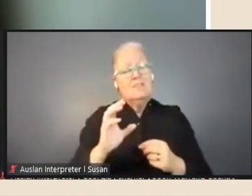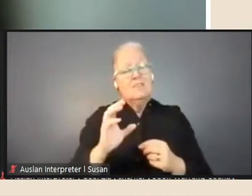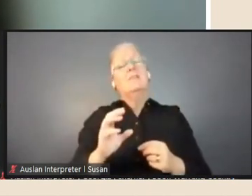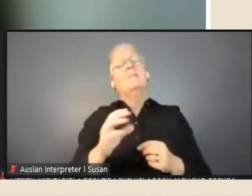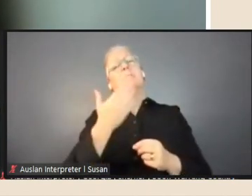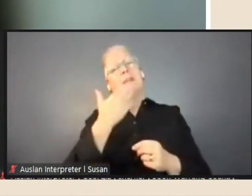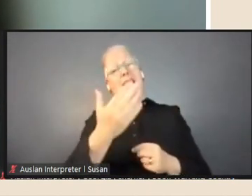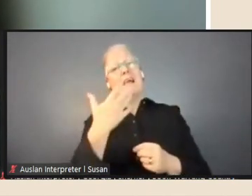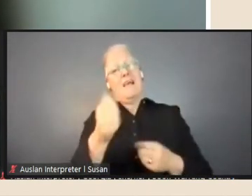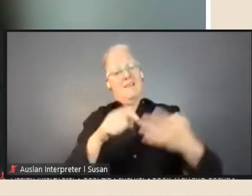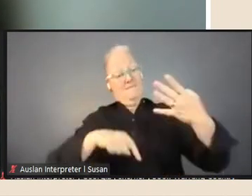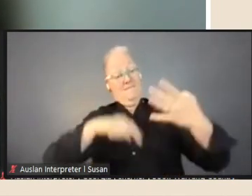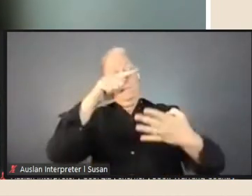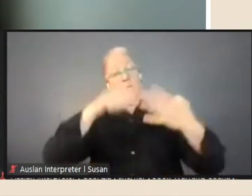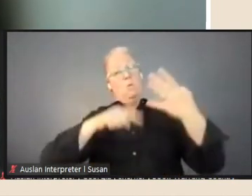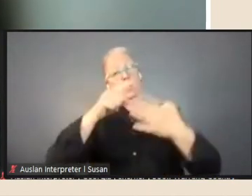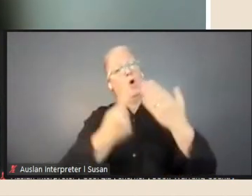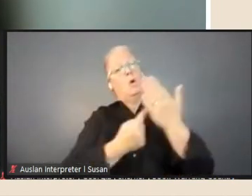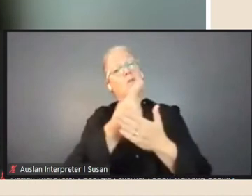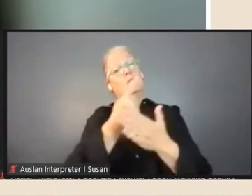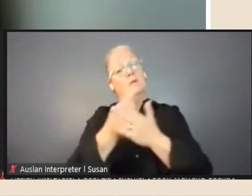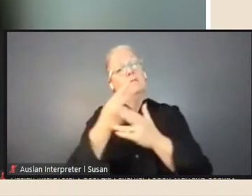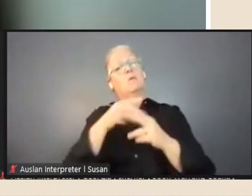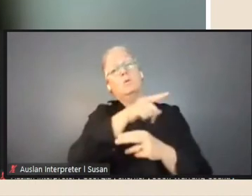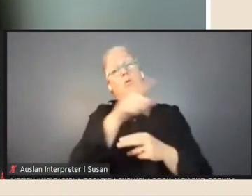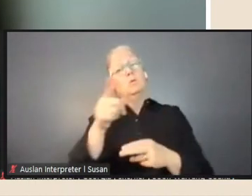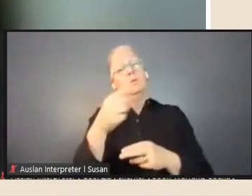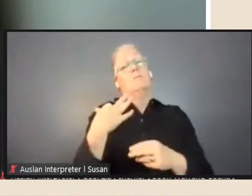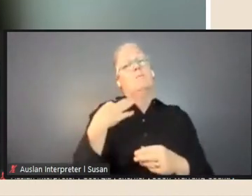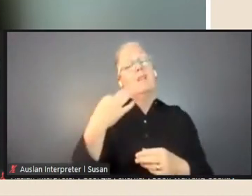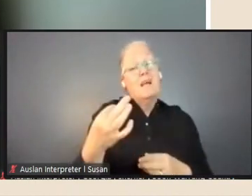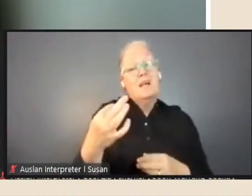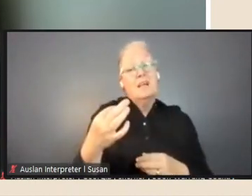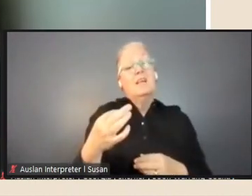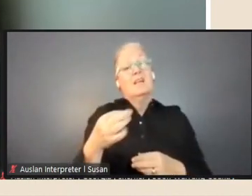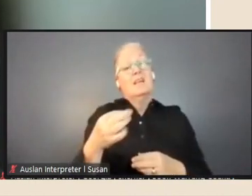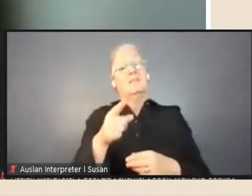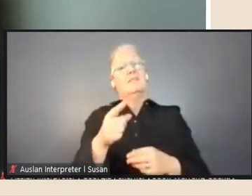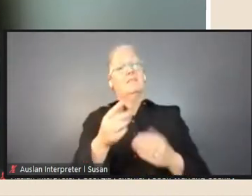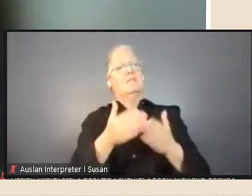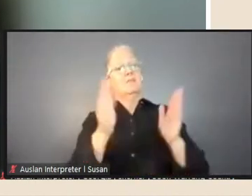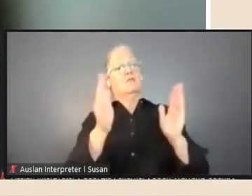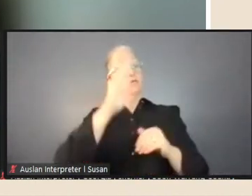here for you to apply for a program that is only open to regional and rural Victoria